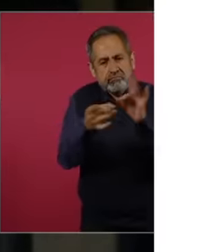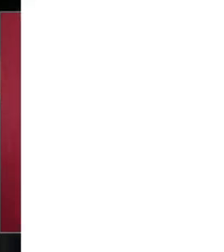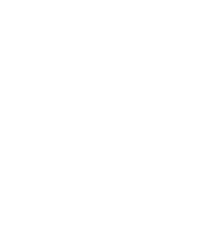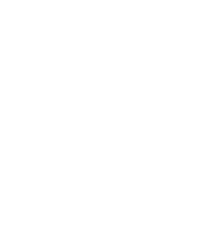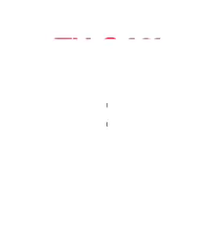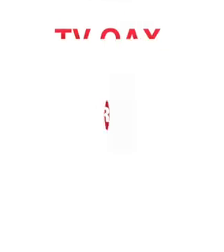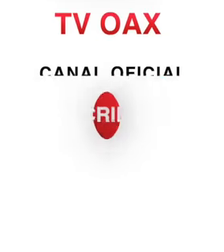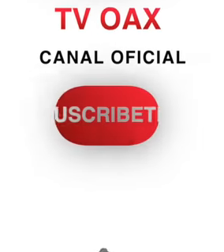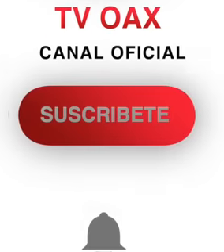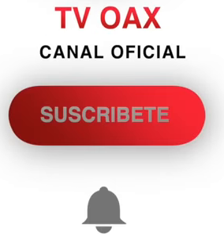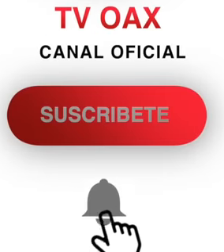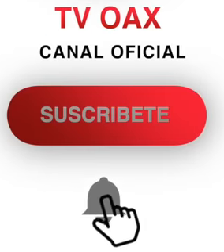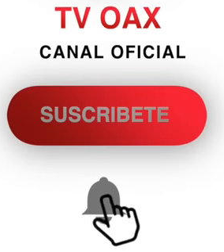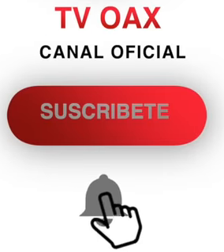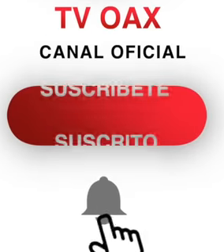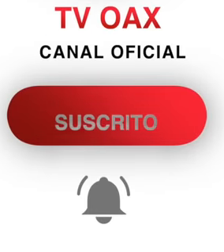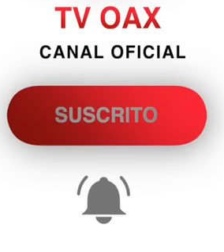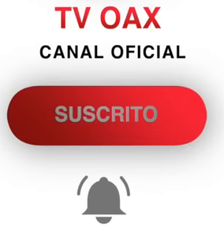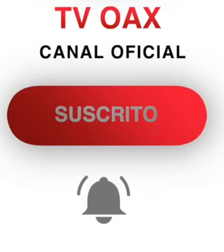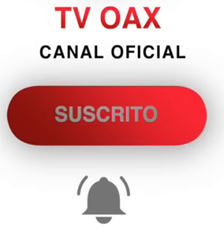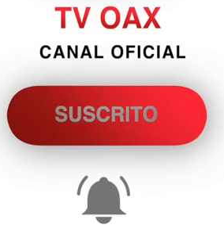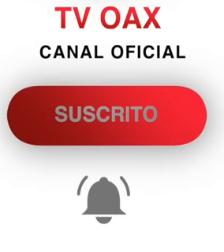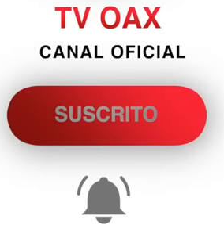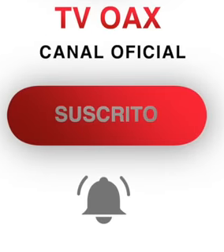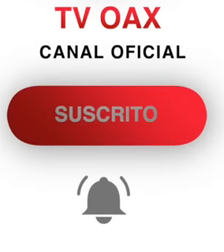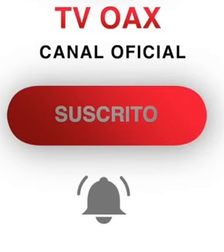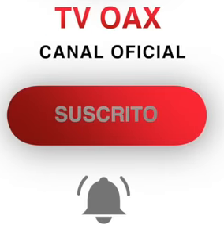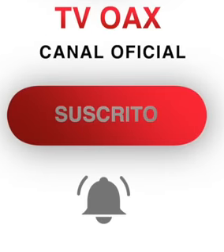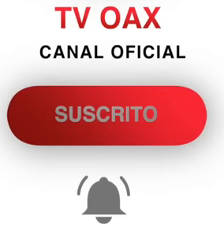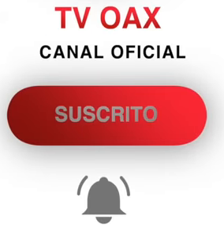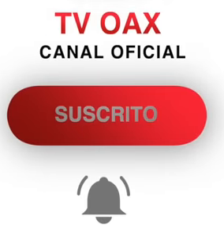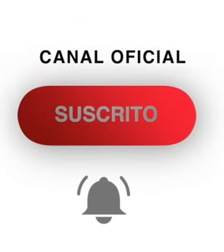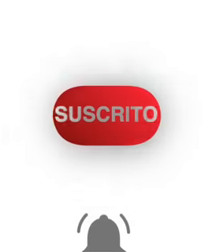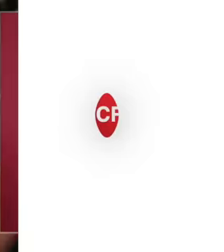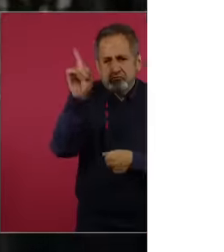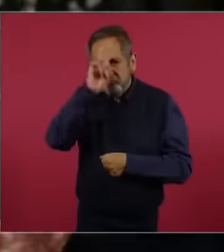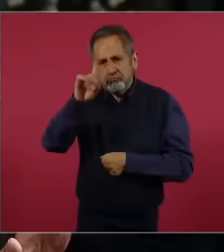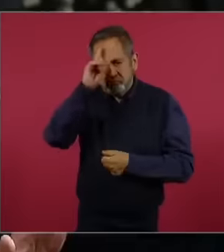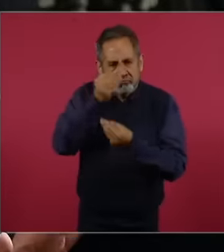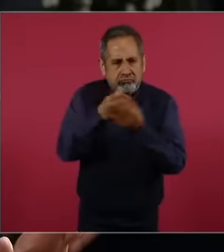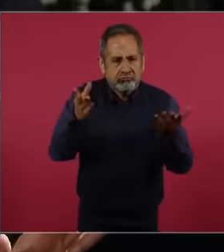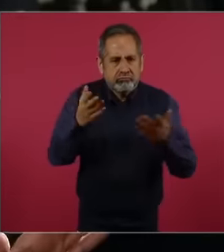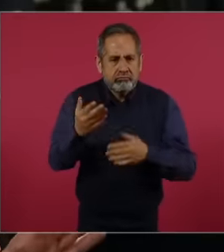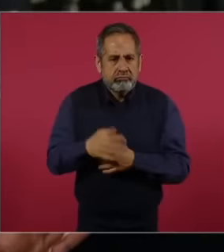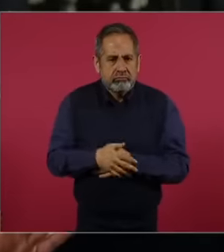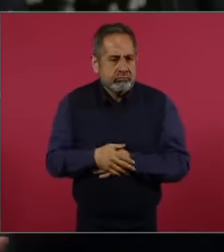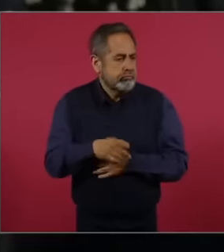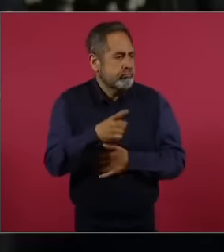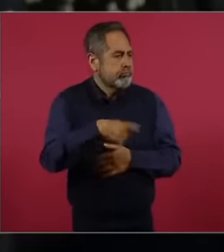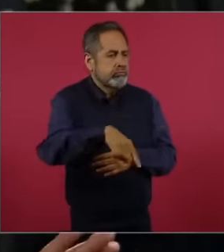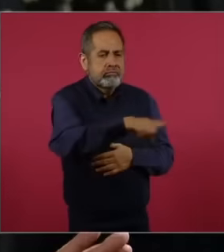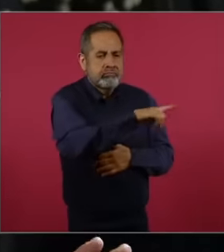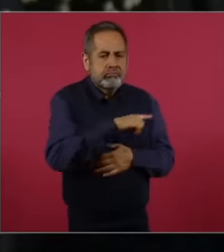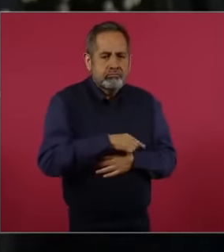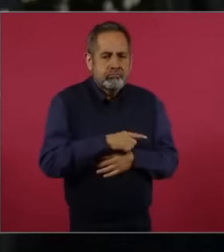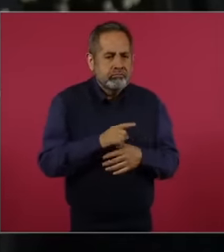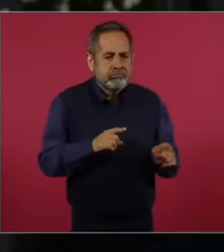6 years eh What message would you give to the Mexicans who never recognized any success, these